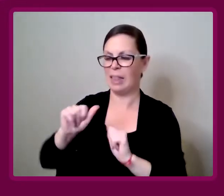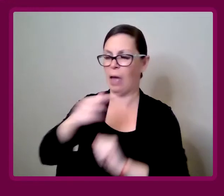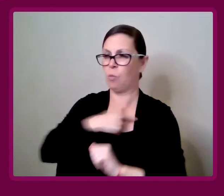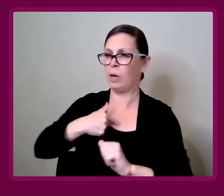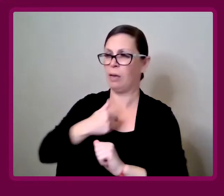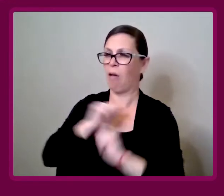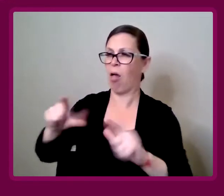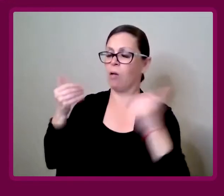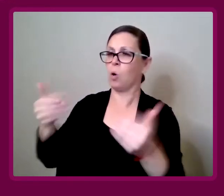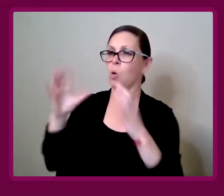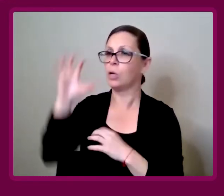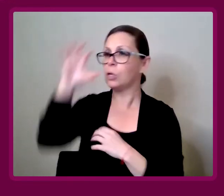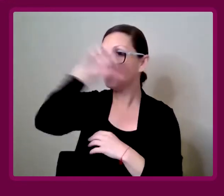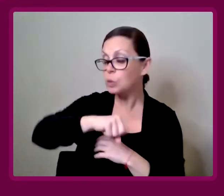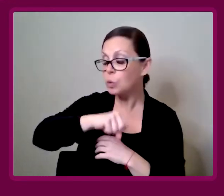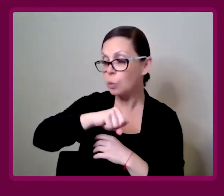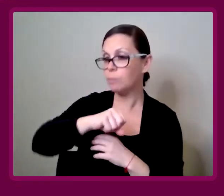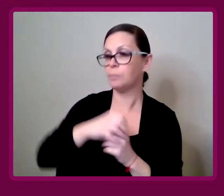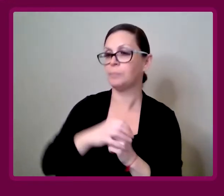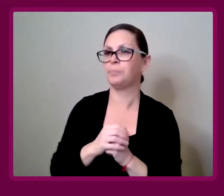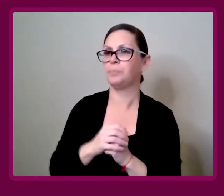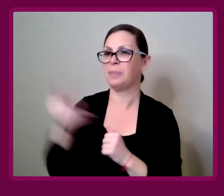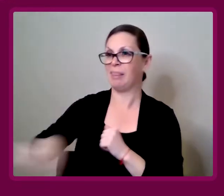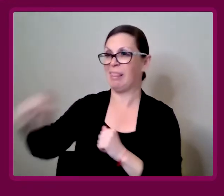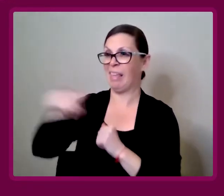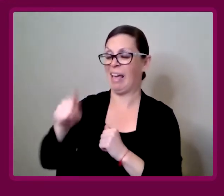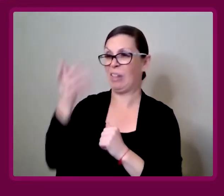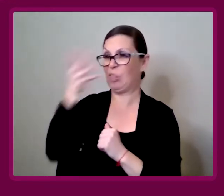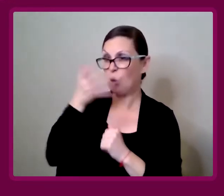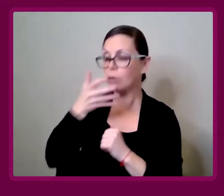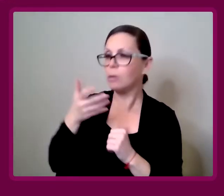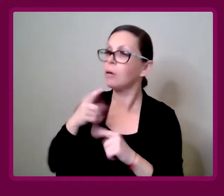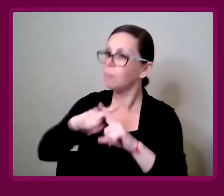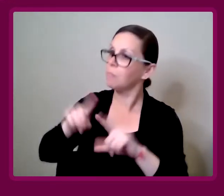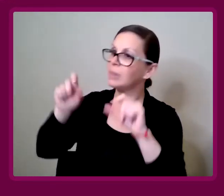that we all assume they are.